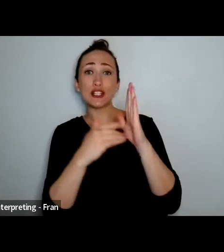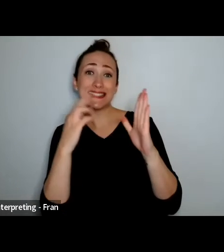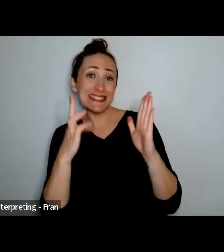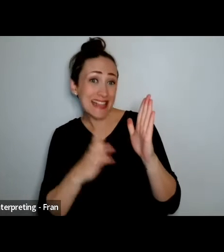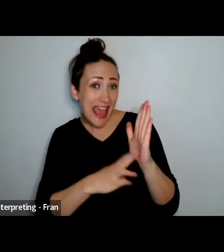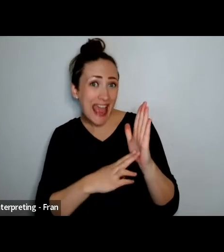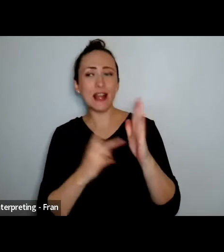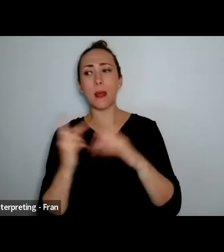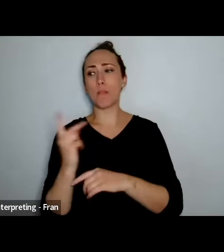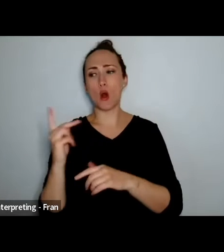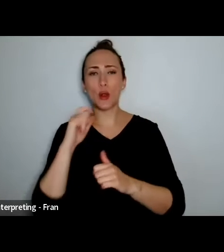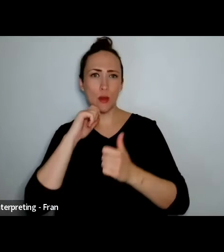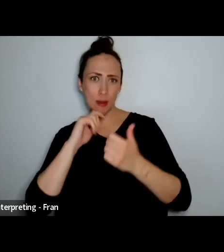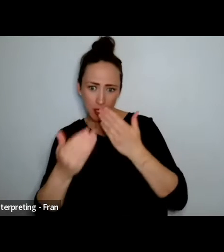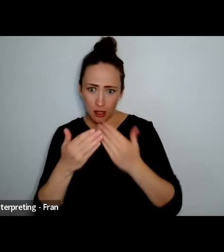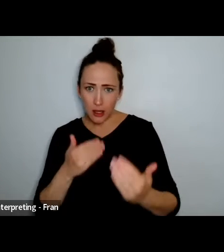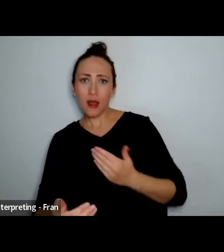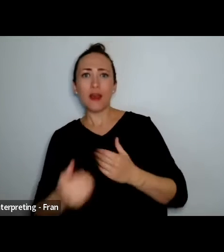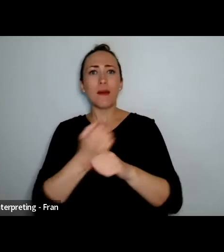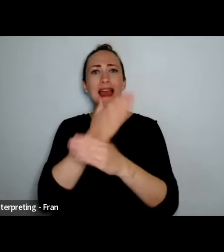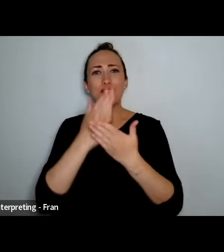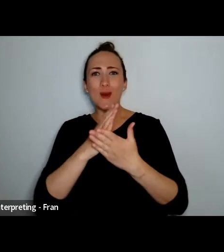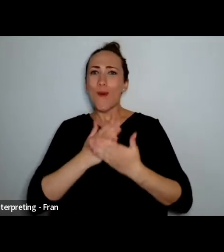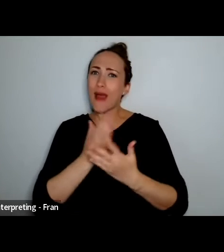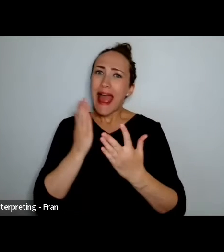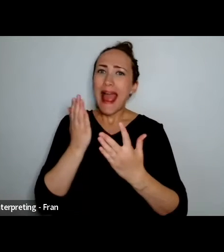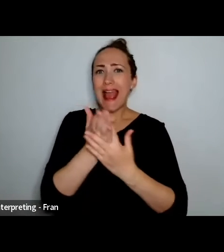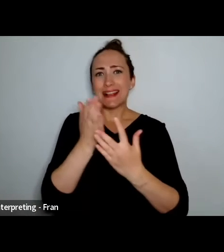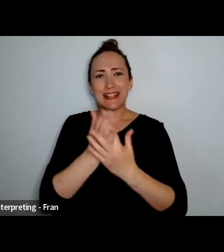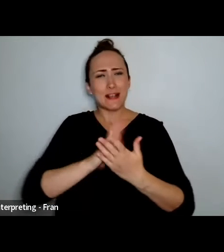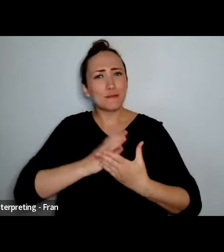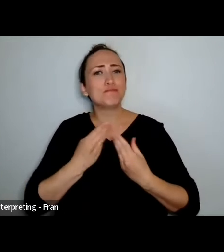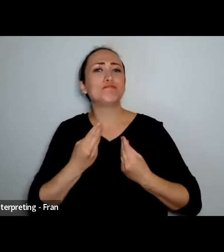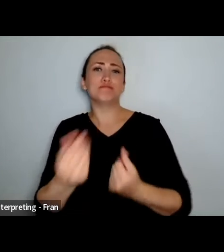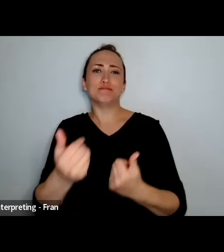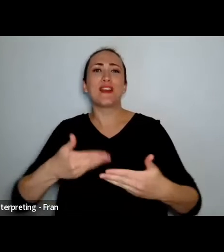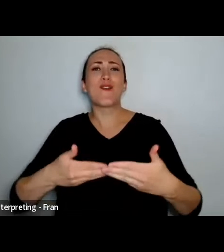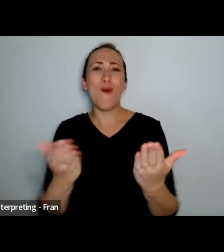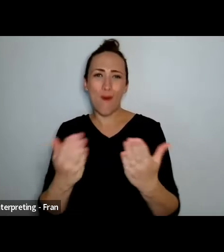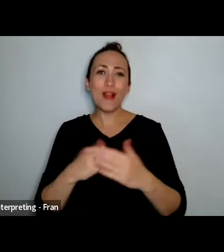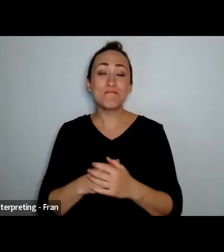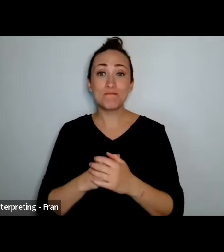end of the Zoom and also of the Facebook live recording where this is going out to as well.